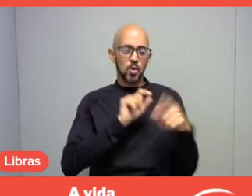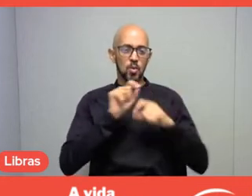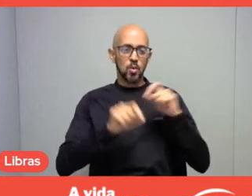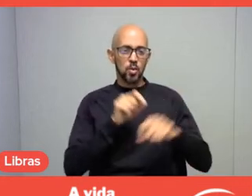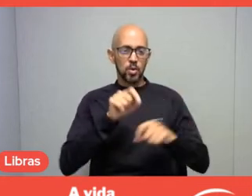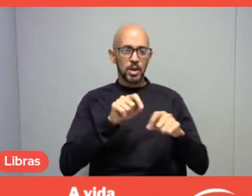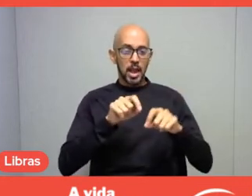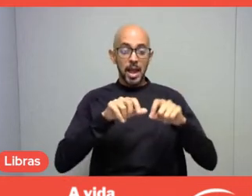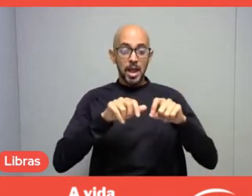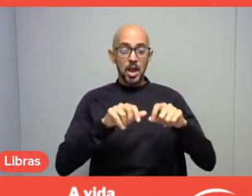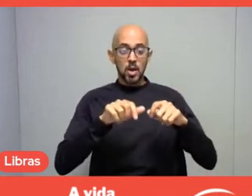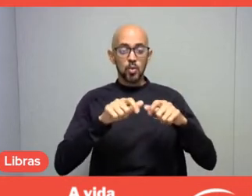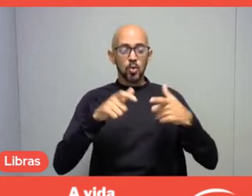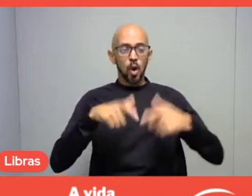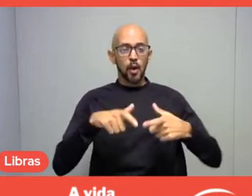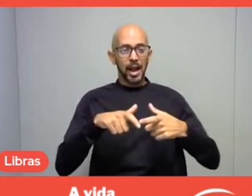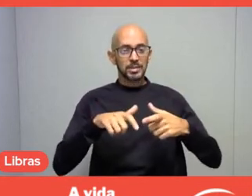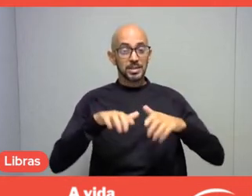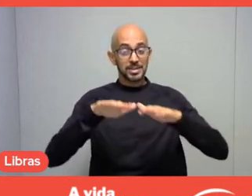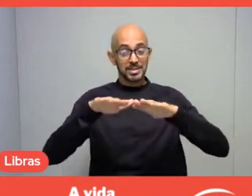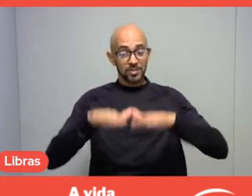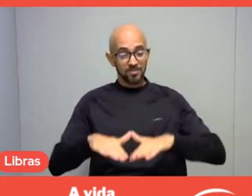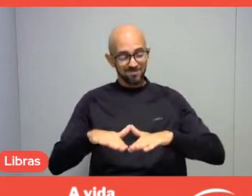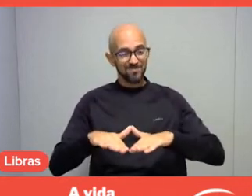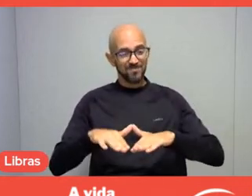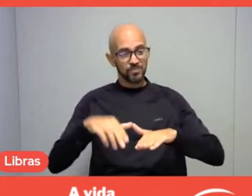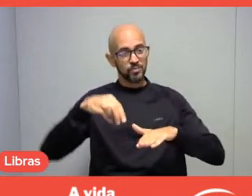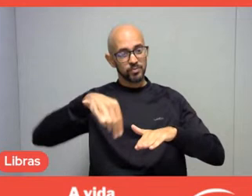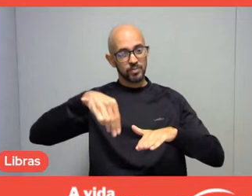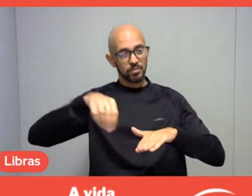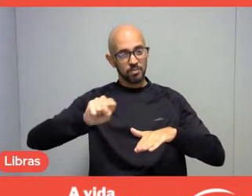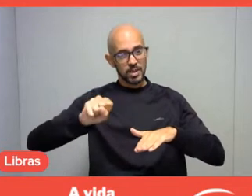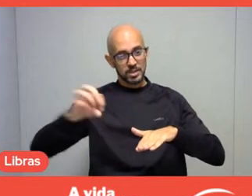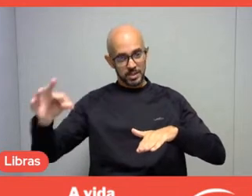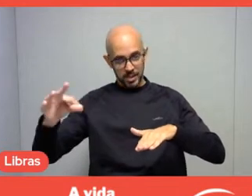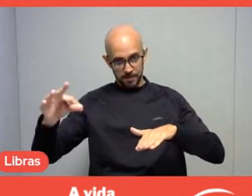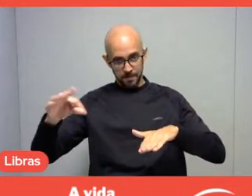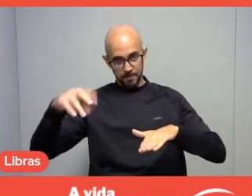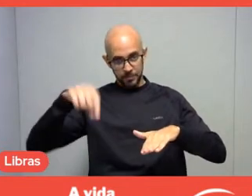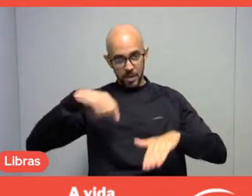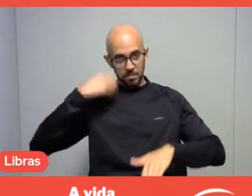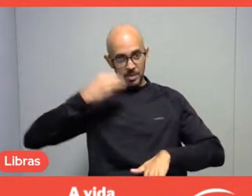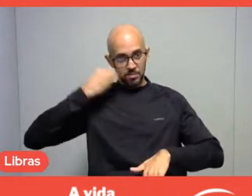And so, it is a more recent experience